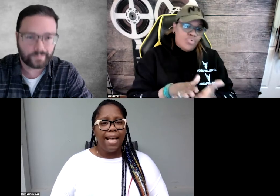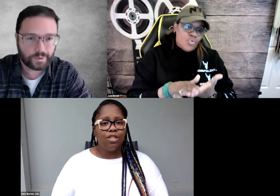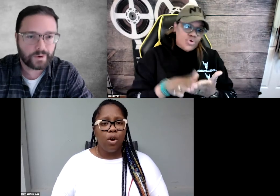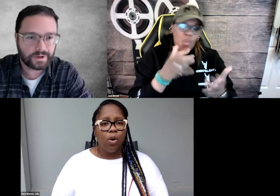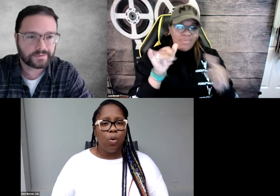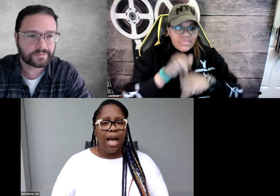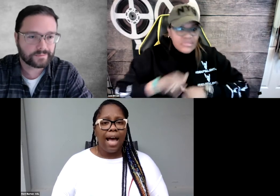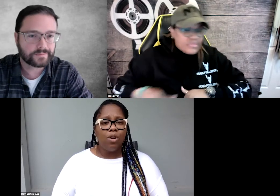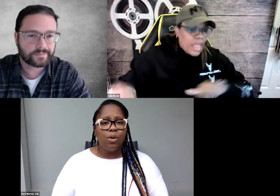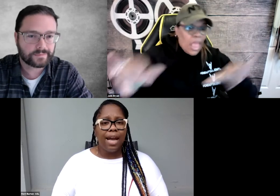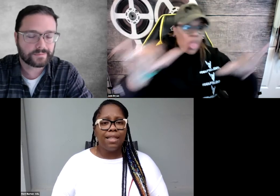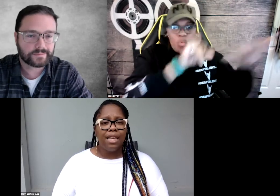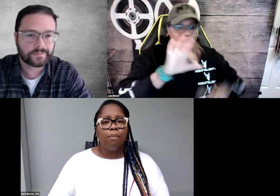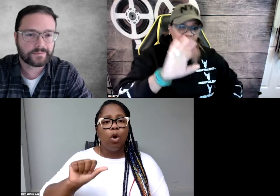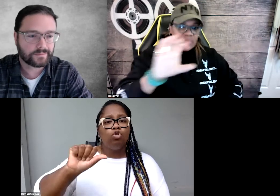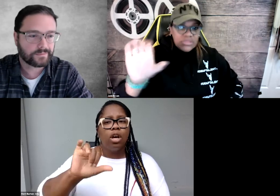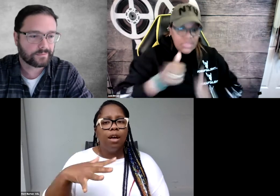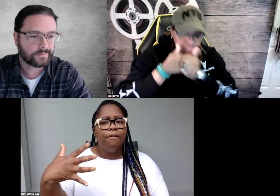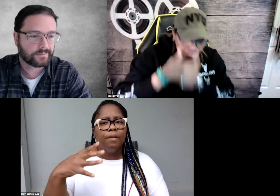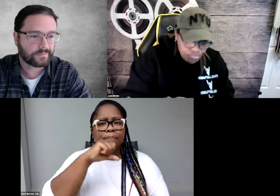And so I don't like the approach of-